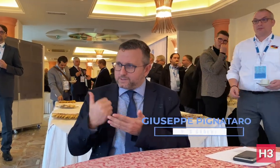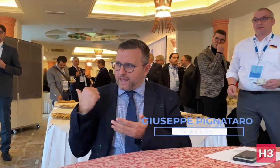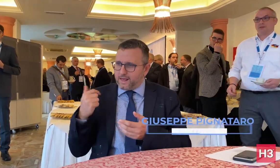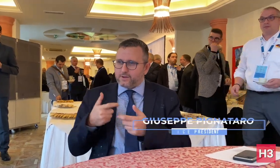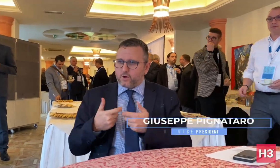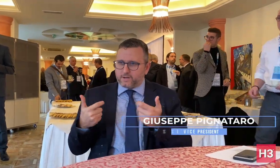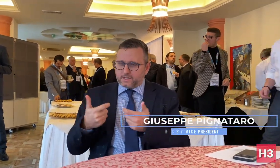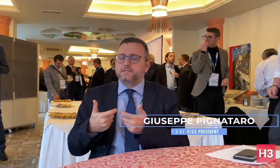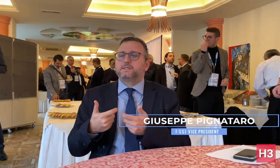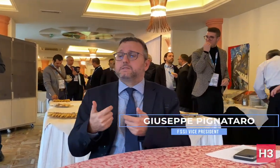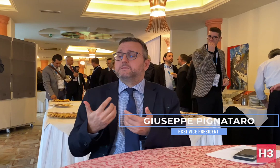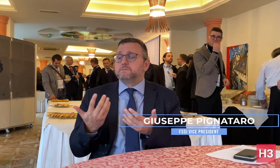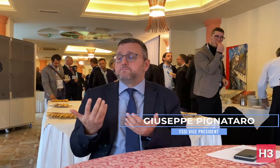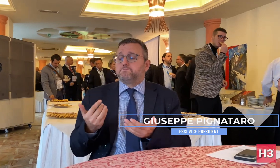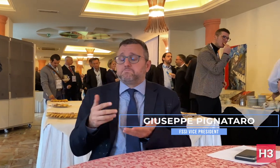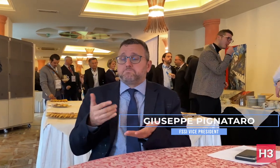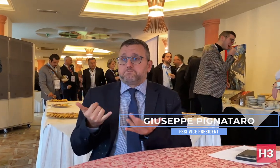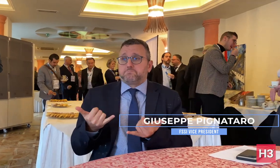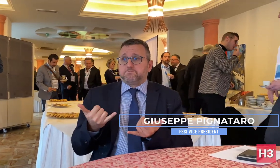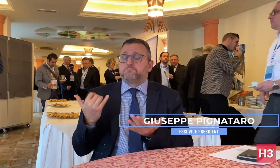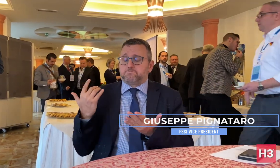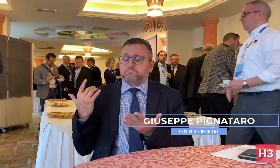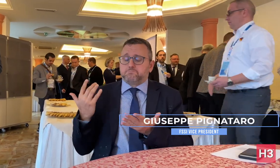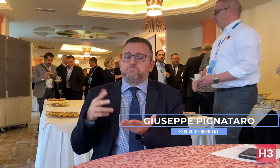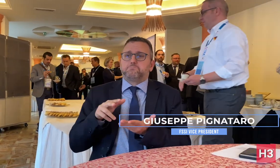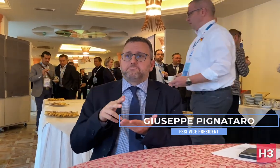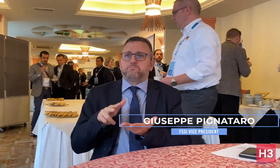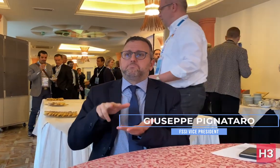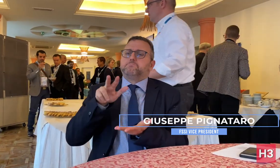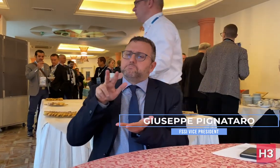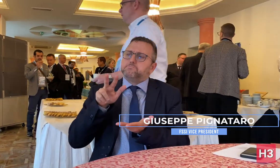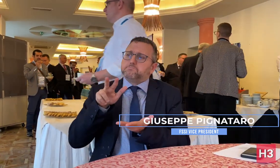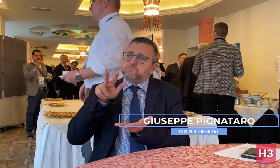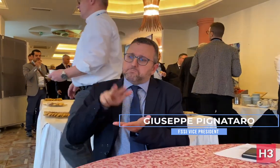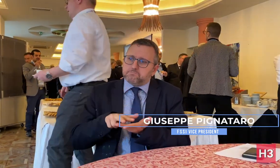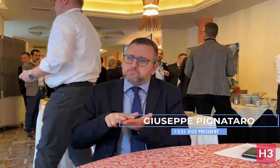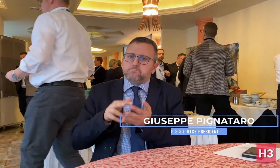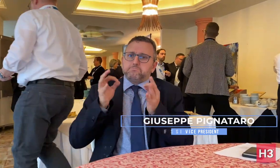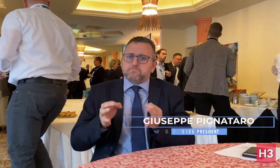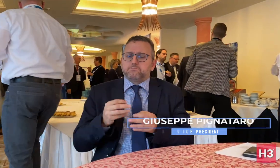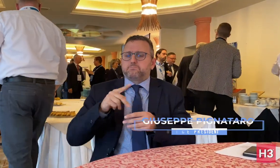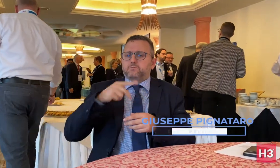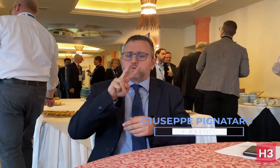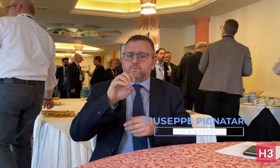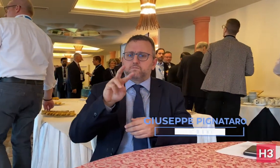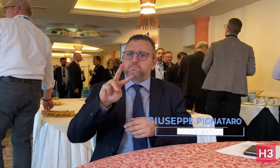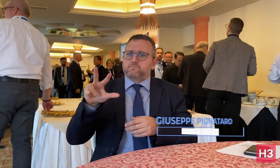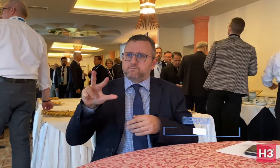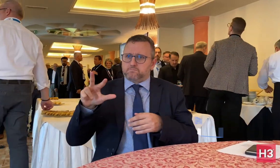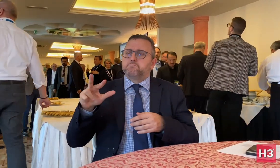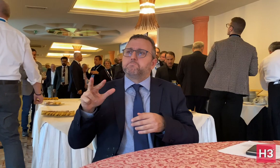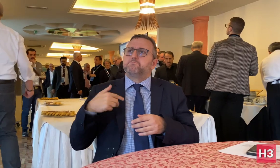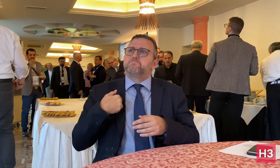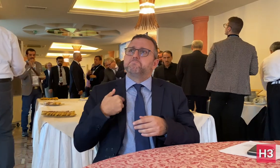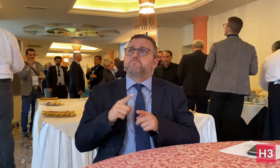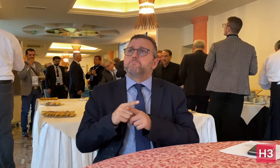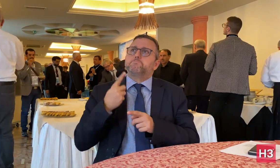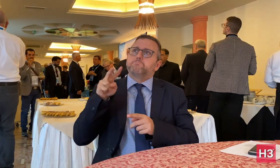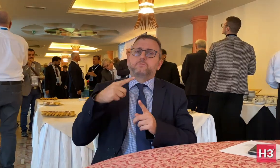[Giuseppe]: The futsal proposal went through at the ICSD Congress and will be at the 2023 Games. In my view, it's a positive